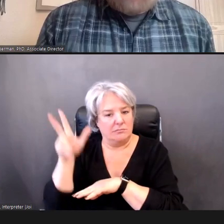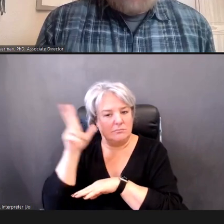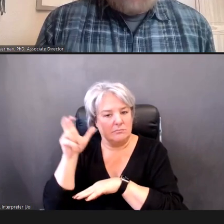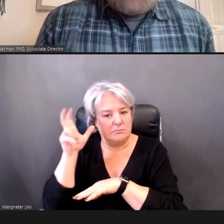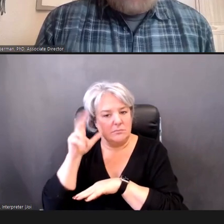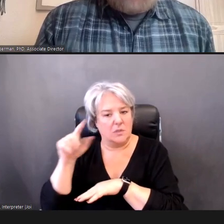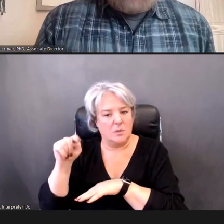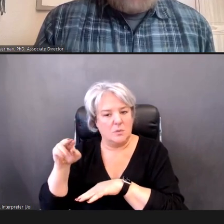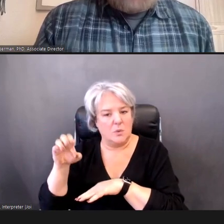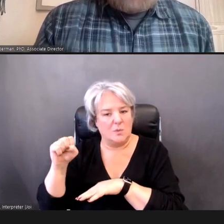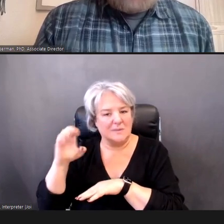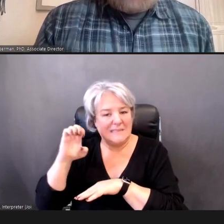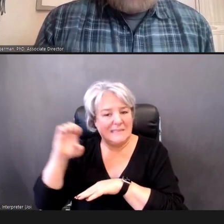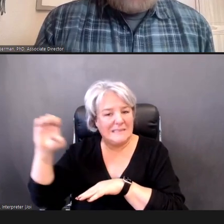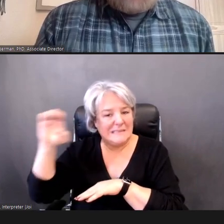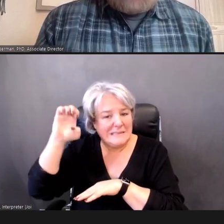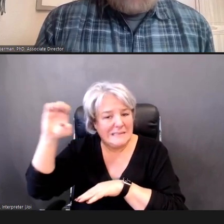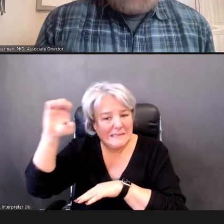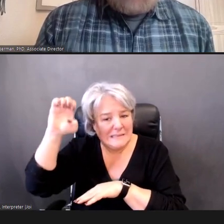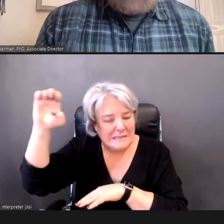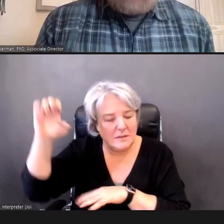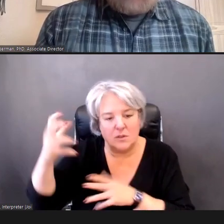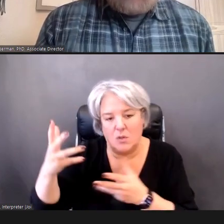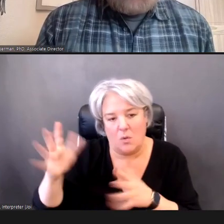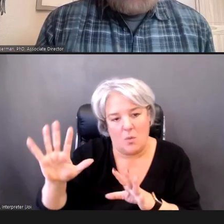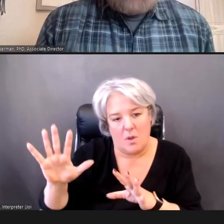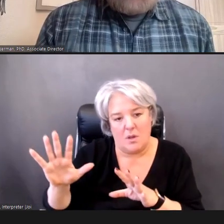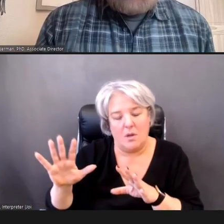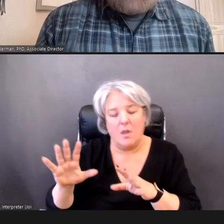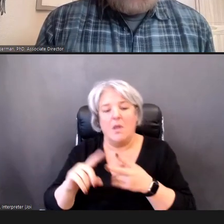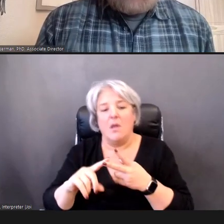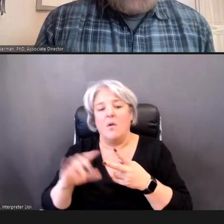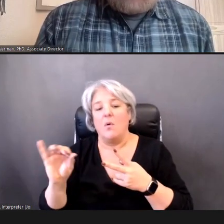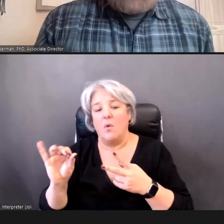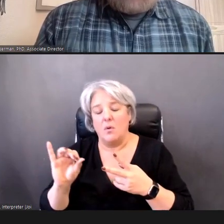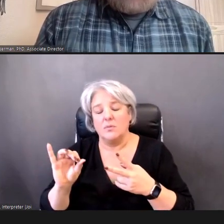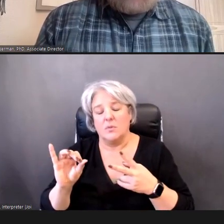as equally concerned -- you know, we want as quiet of an environment